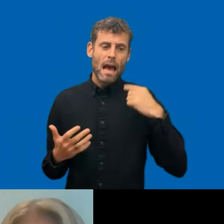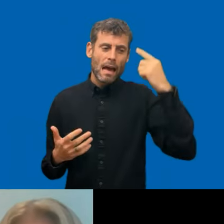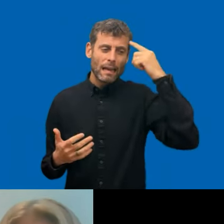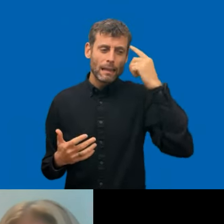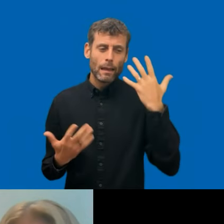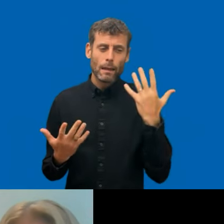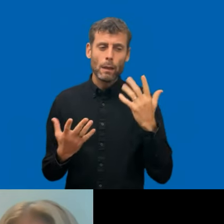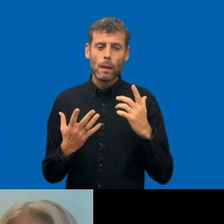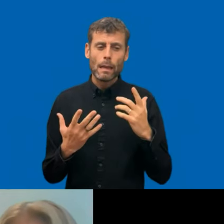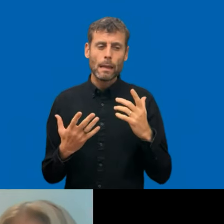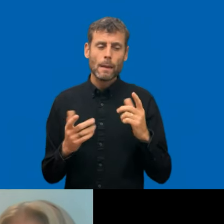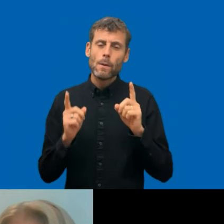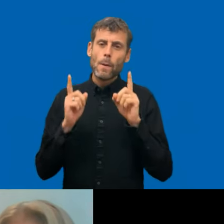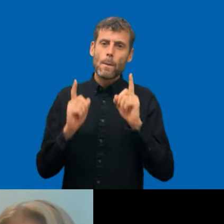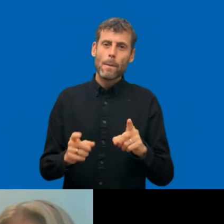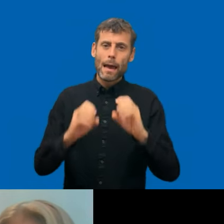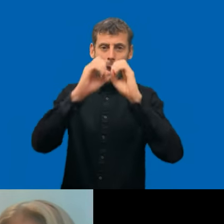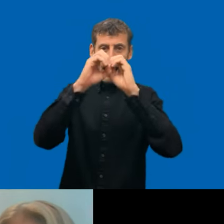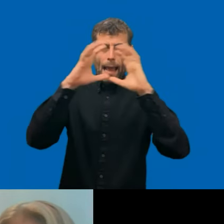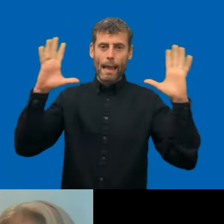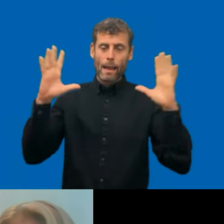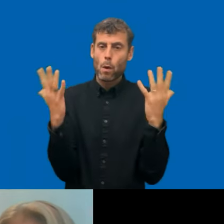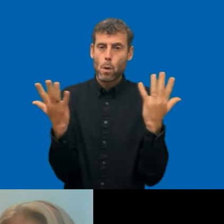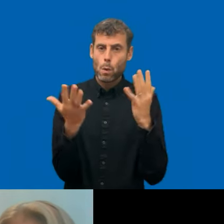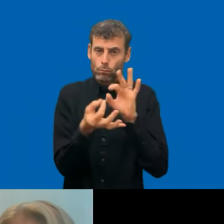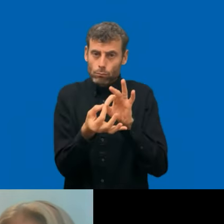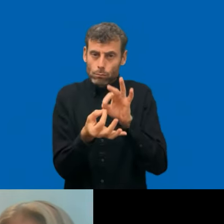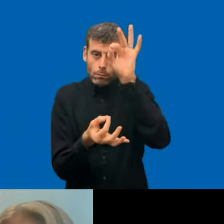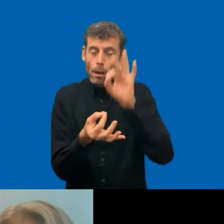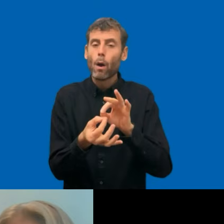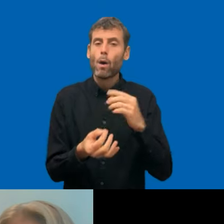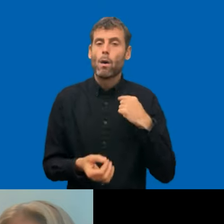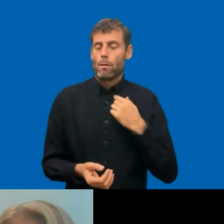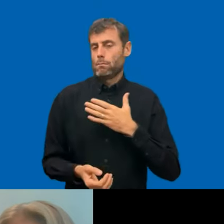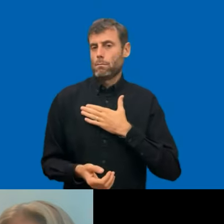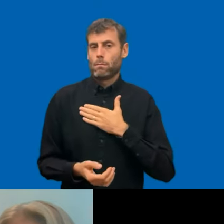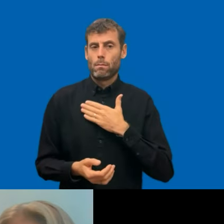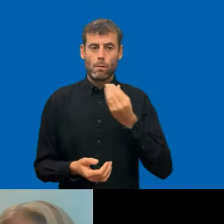I think we had a meeting where we sent it out. So we had it. We